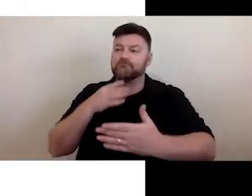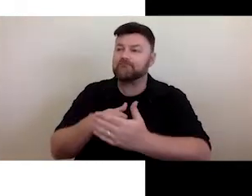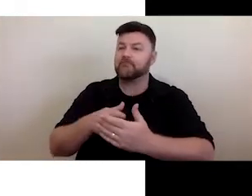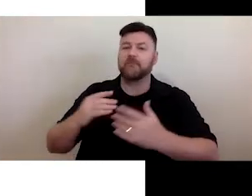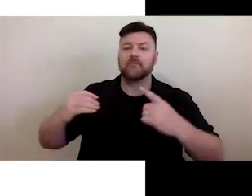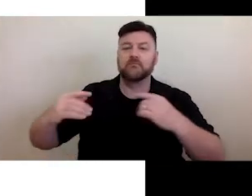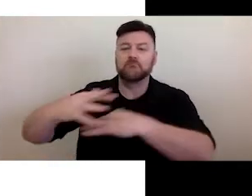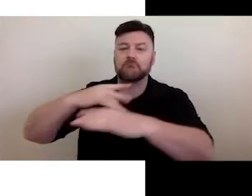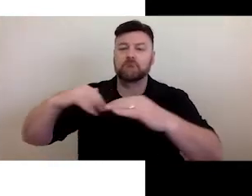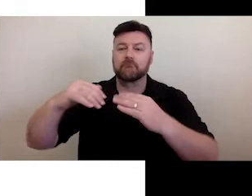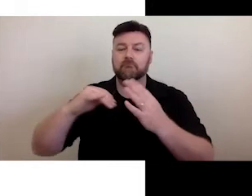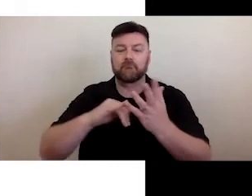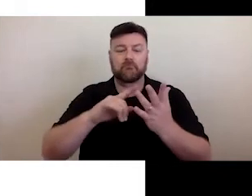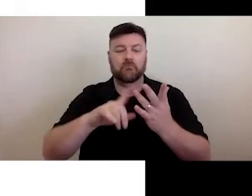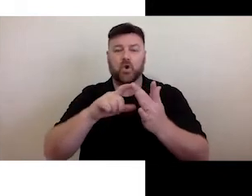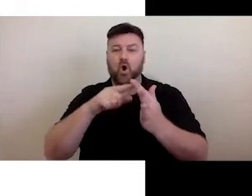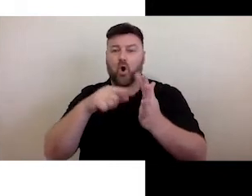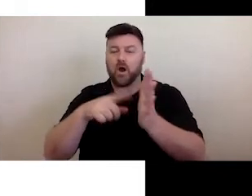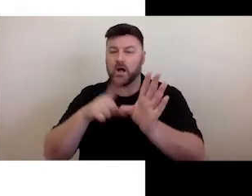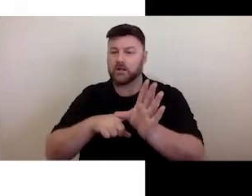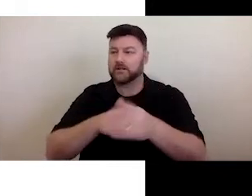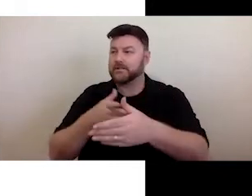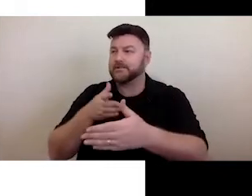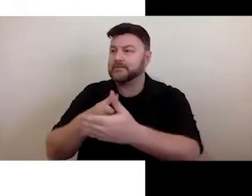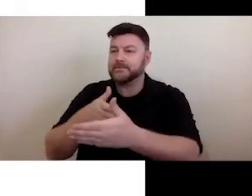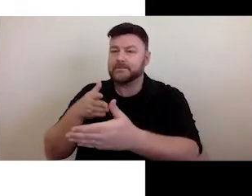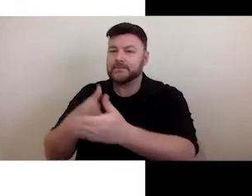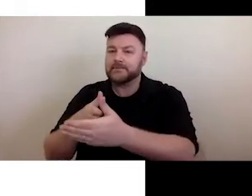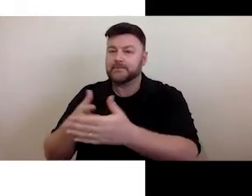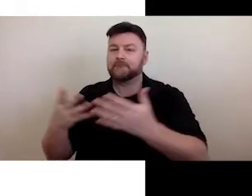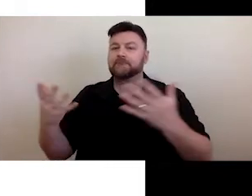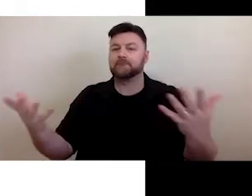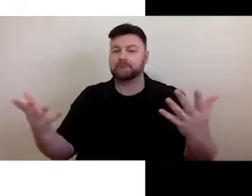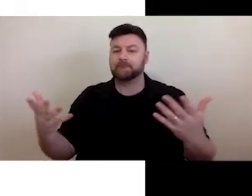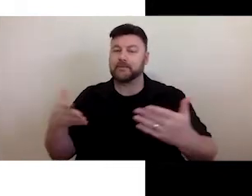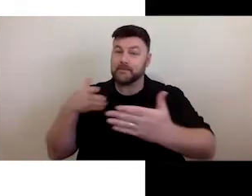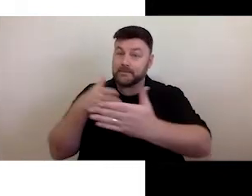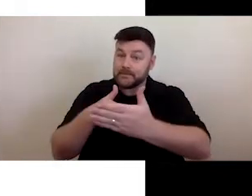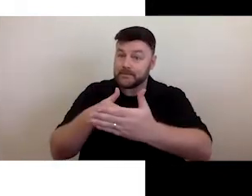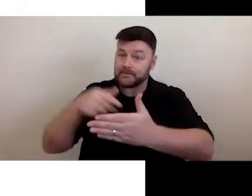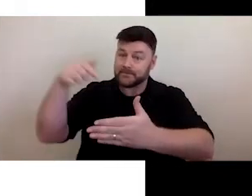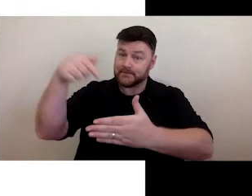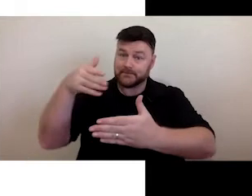barriers are identified as attitudinal, systemic or